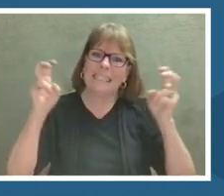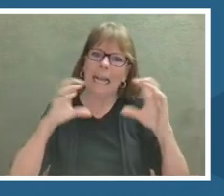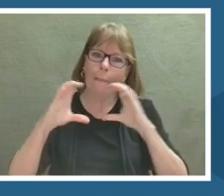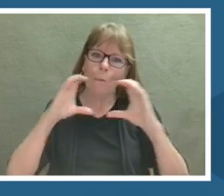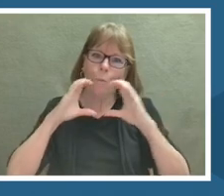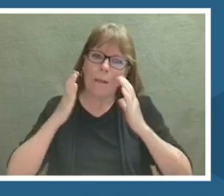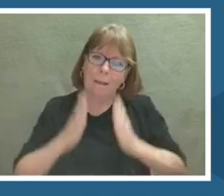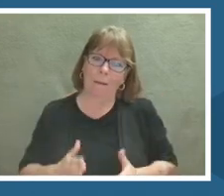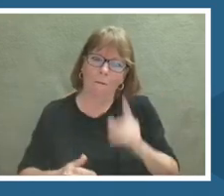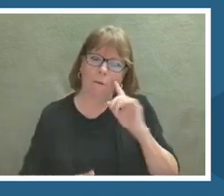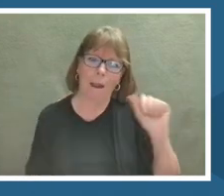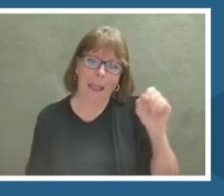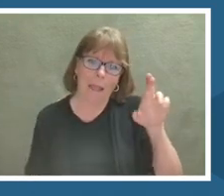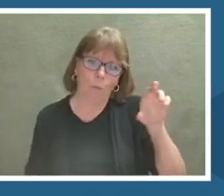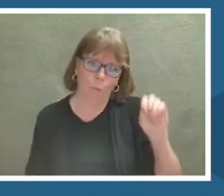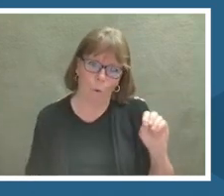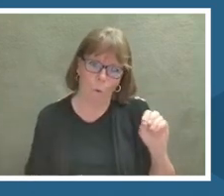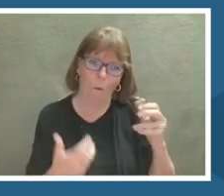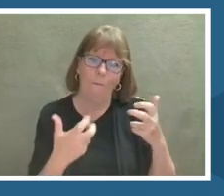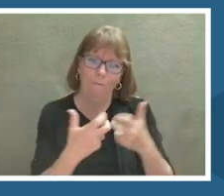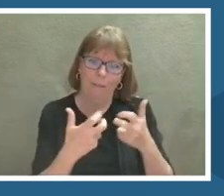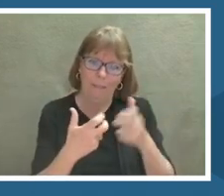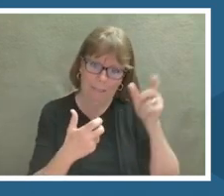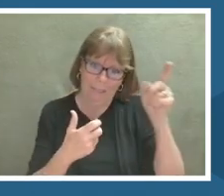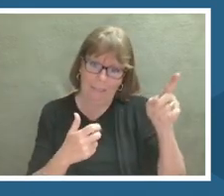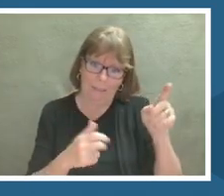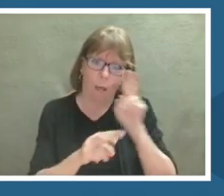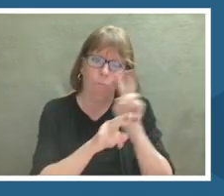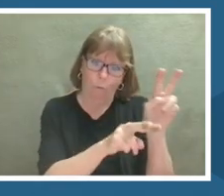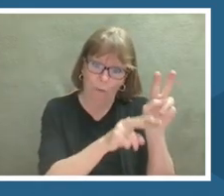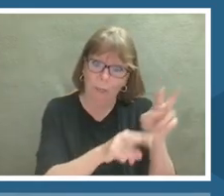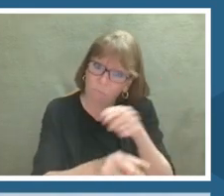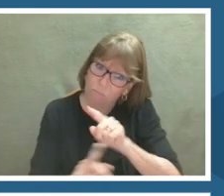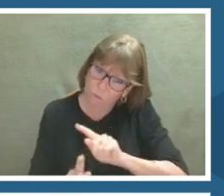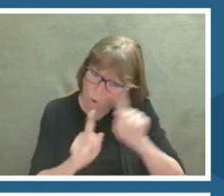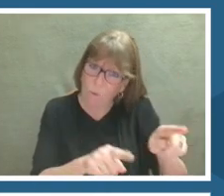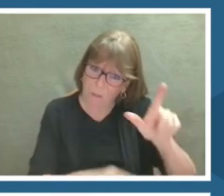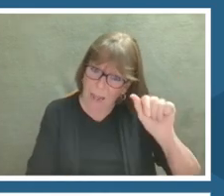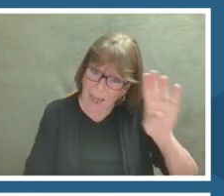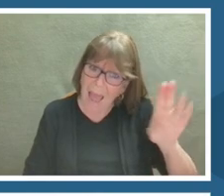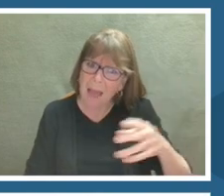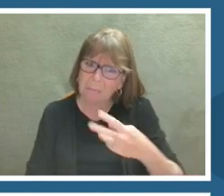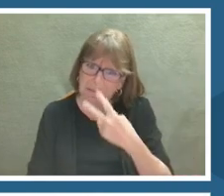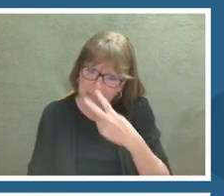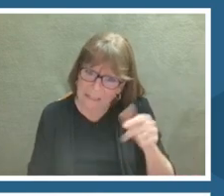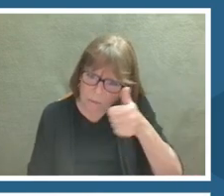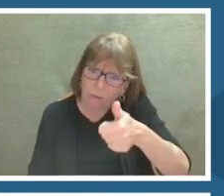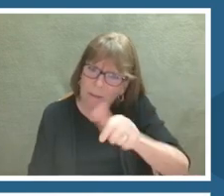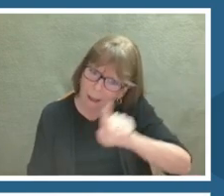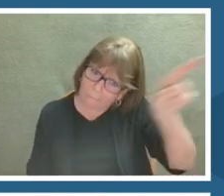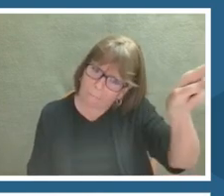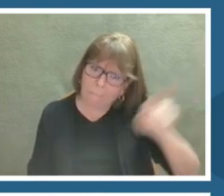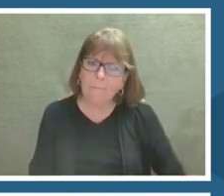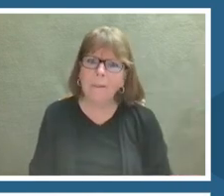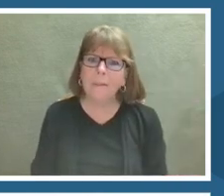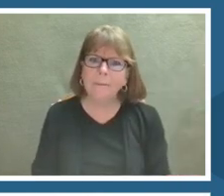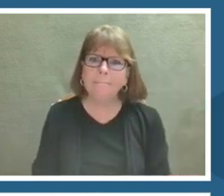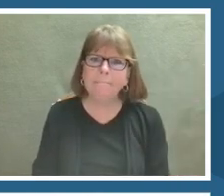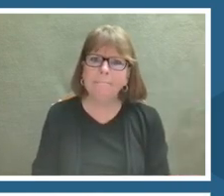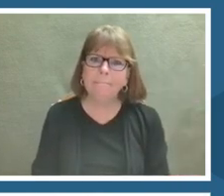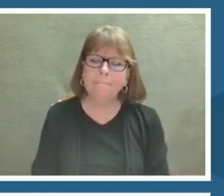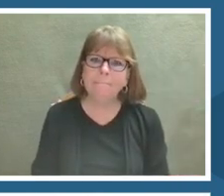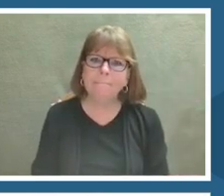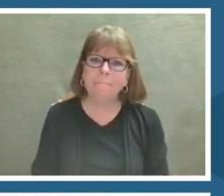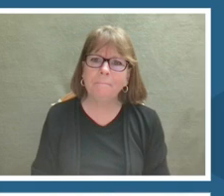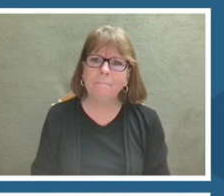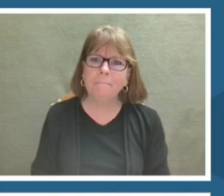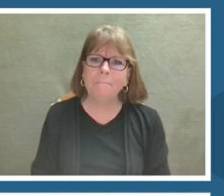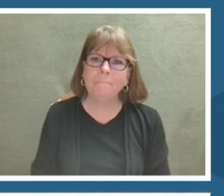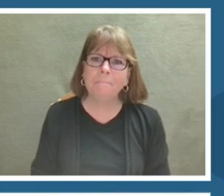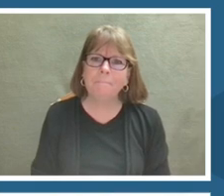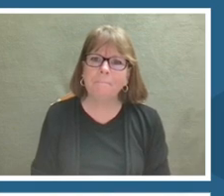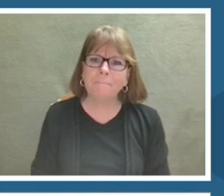Visit the Smithsonian learning lab and see for yourself.